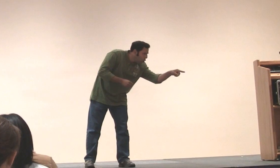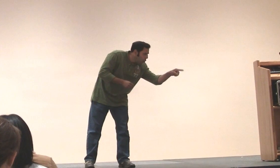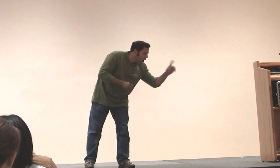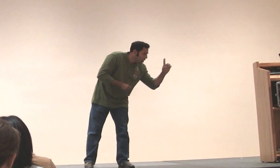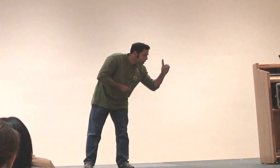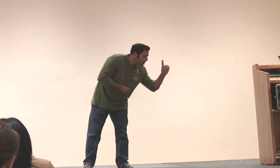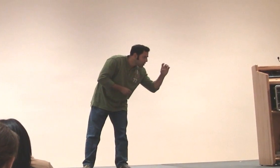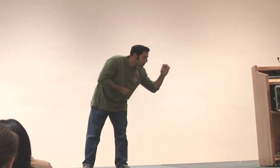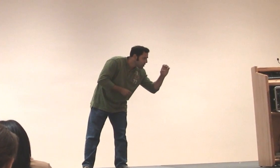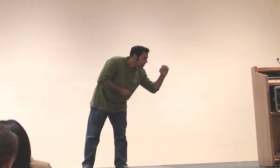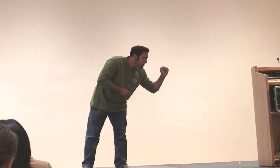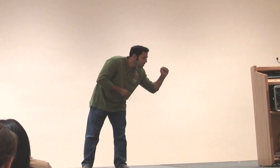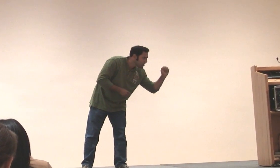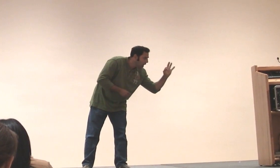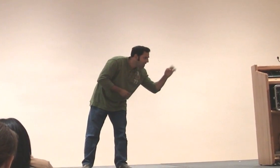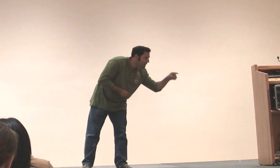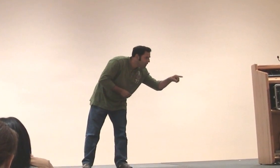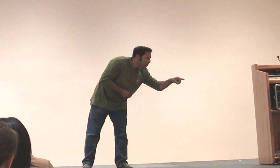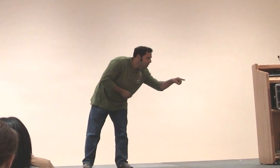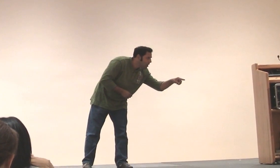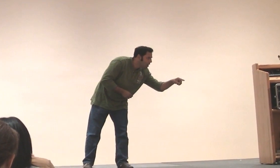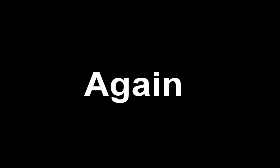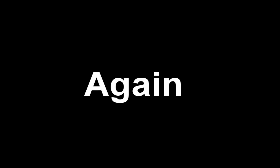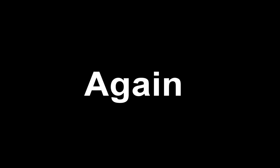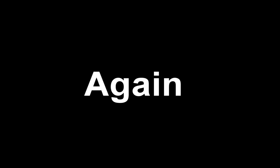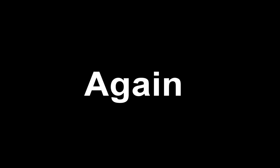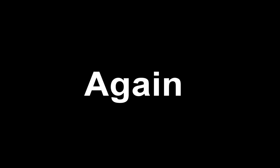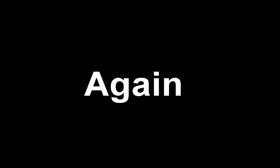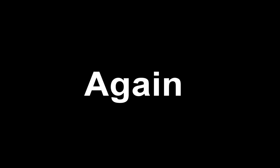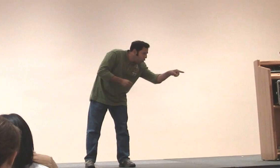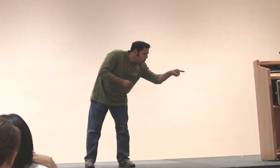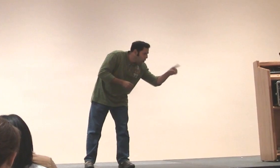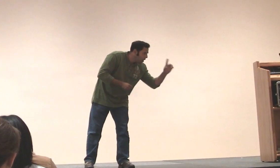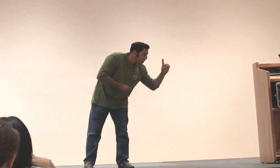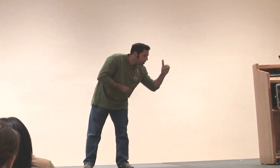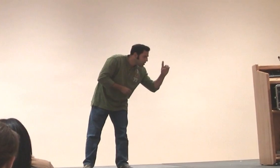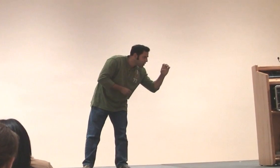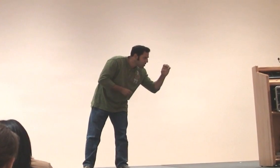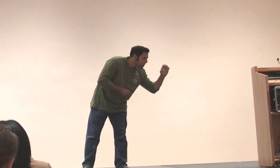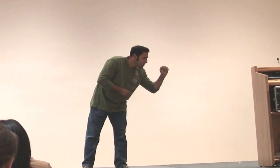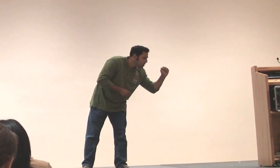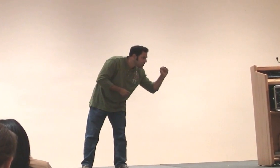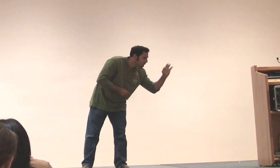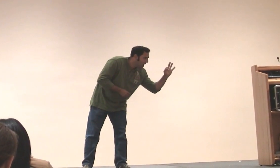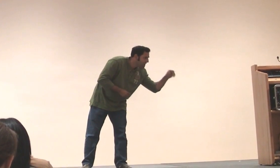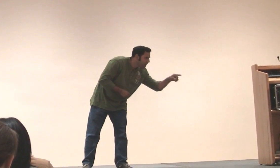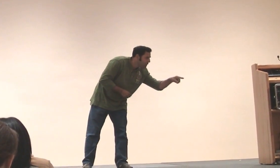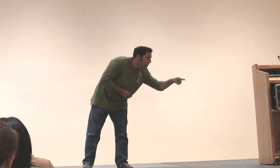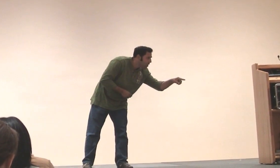YOU fs-DEAF YOU